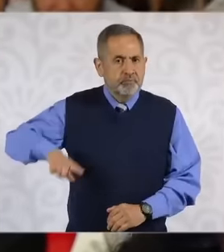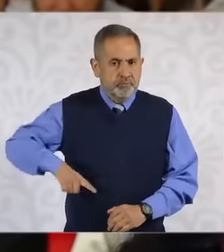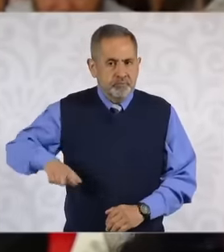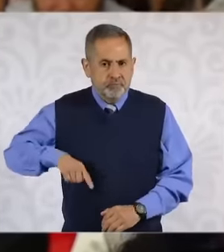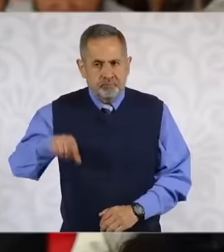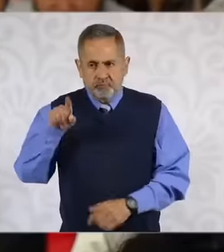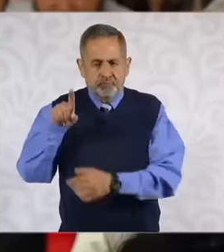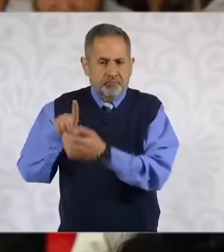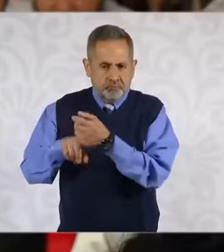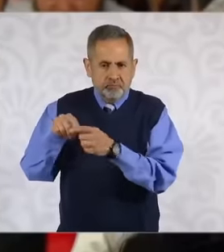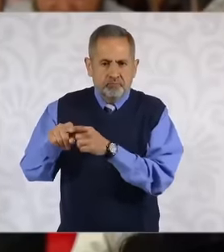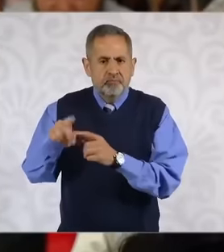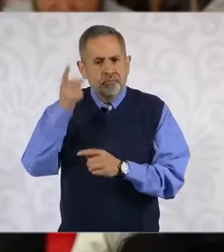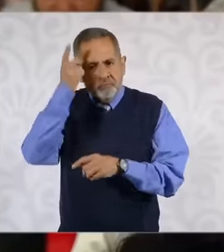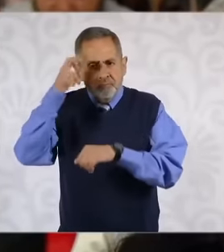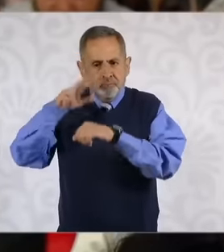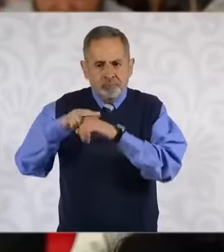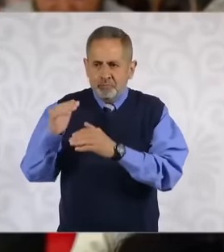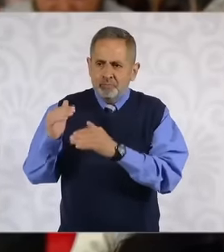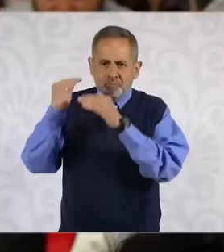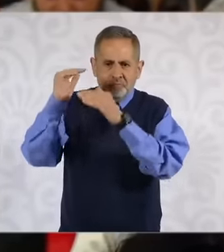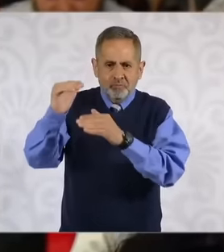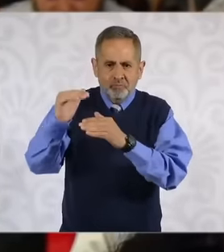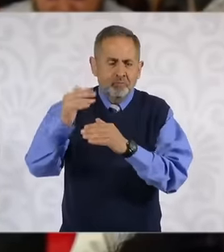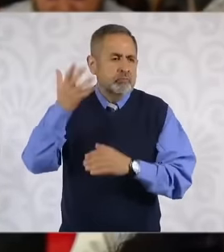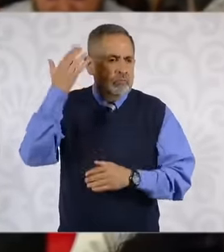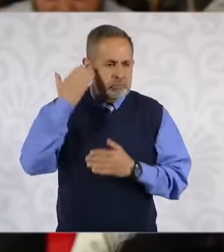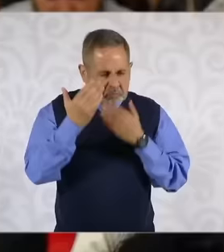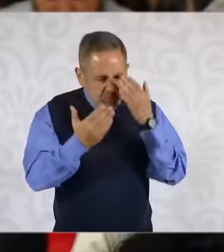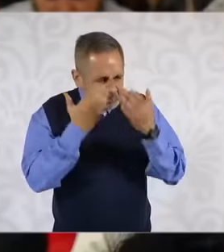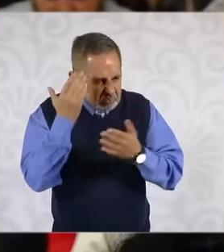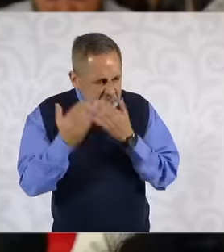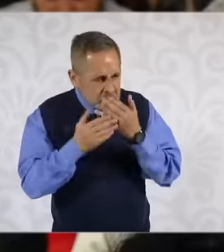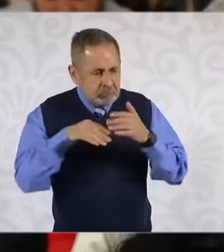the Public Administration But that has not happened in fact the law